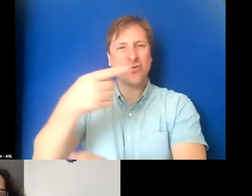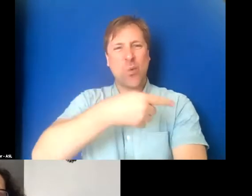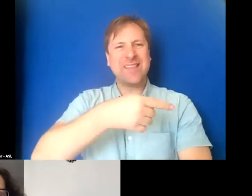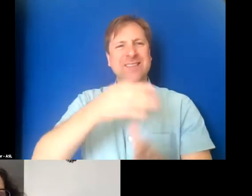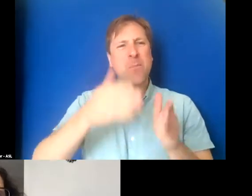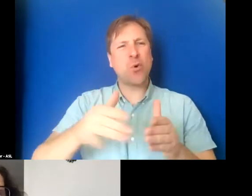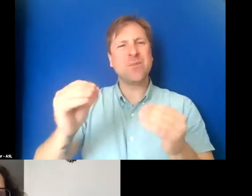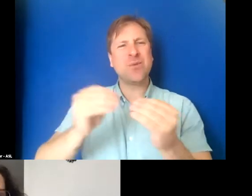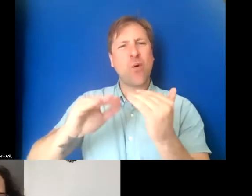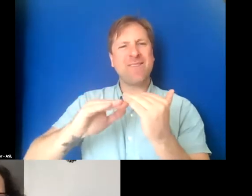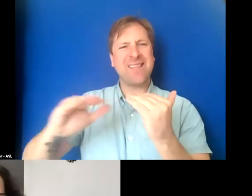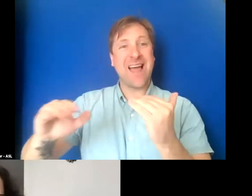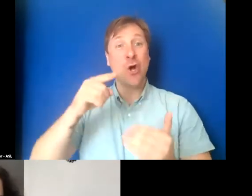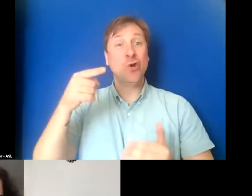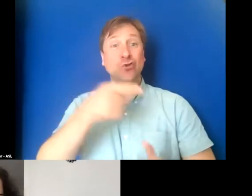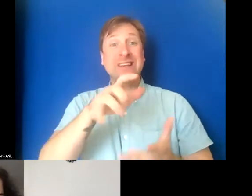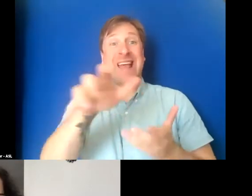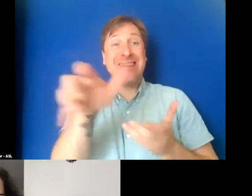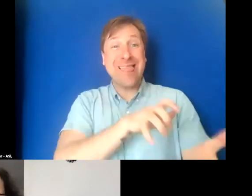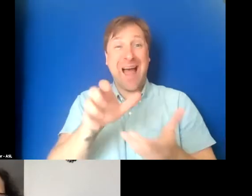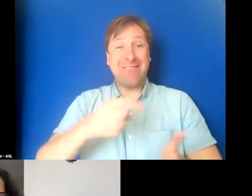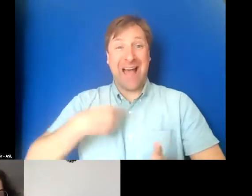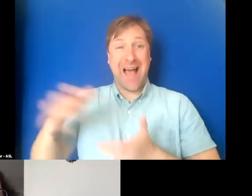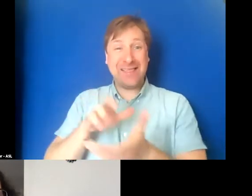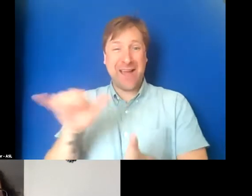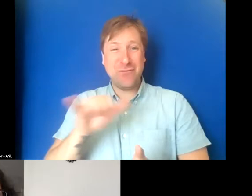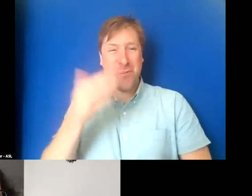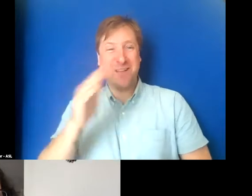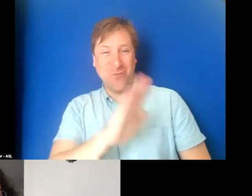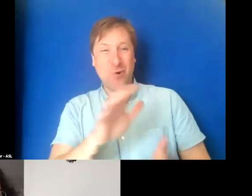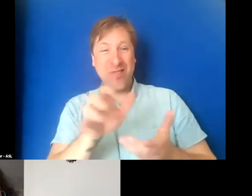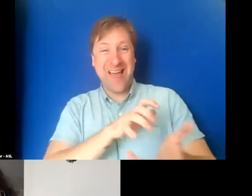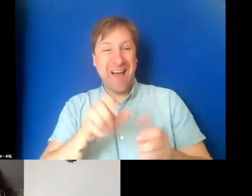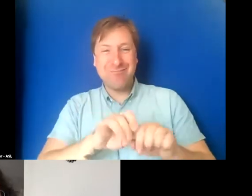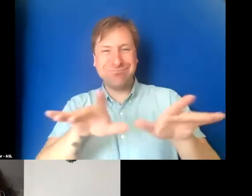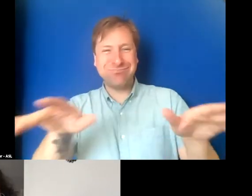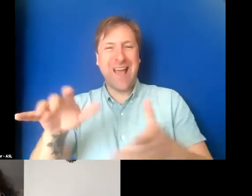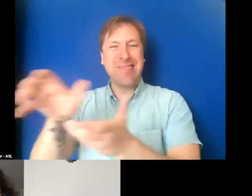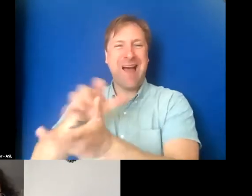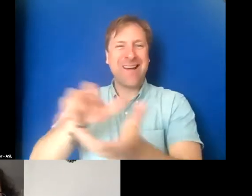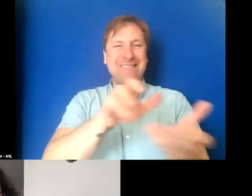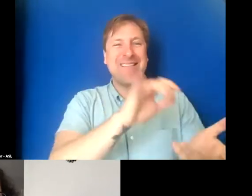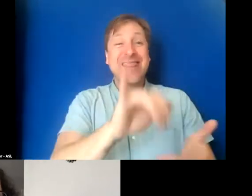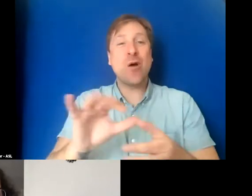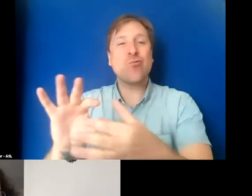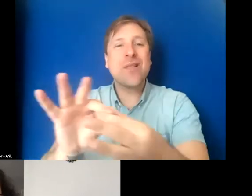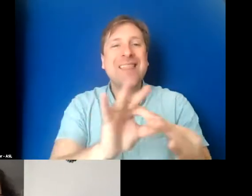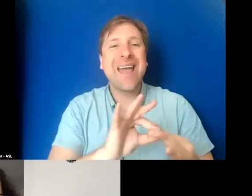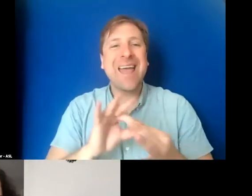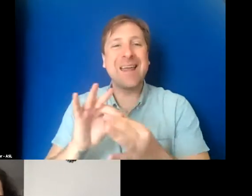She laughed so hard I laughed out loud by myself here, and the three of them had a moment of relating to each other by laughing together.